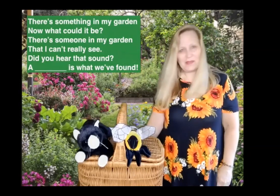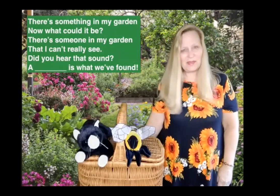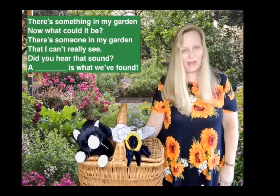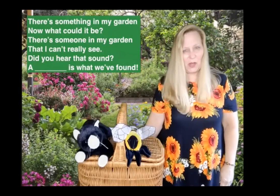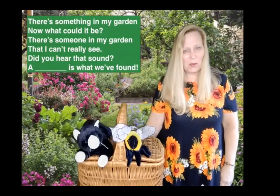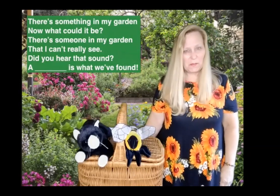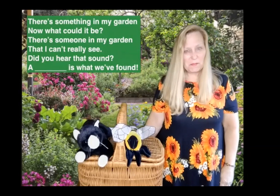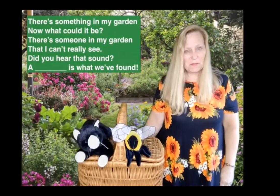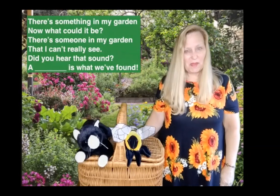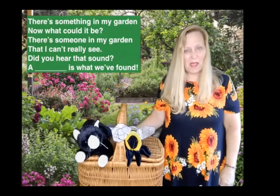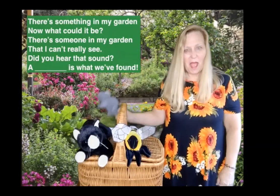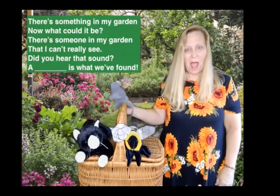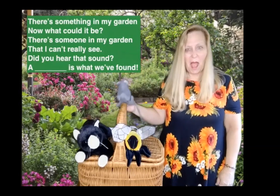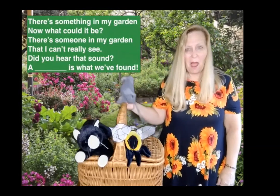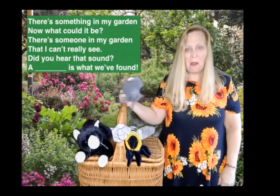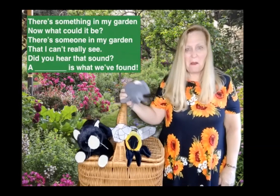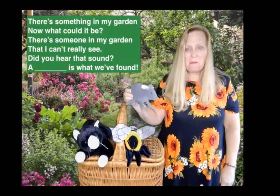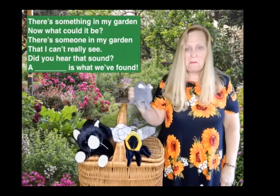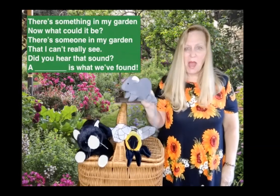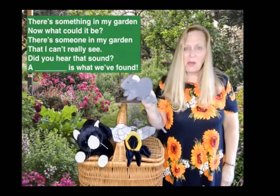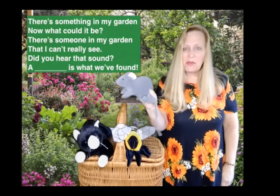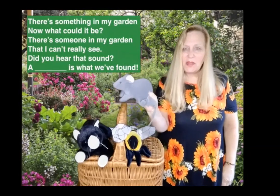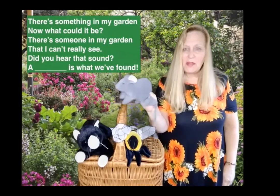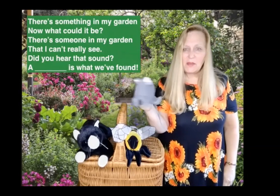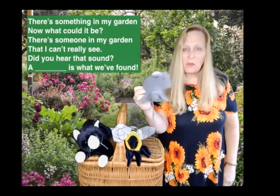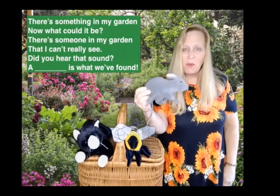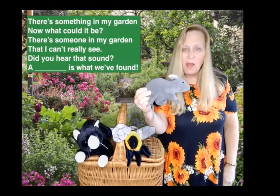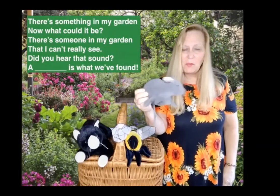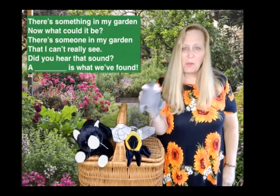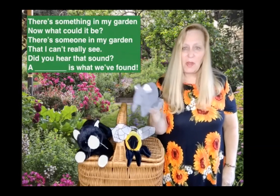I got it. A mouse is what we found.